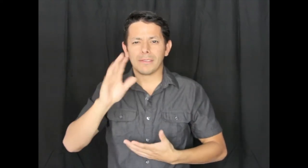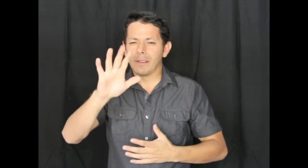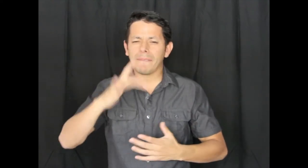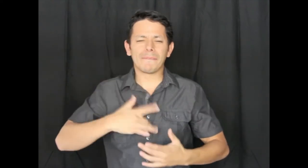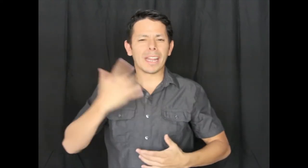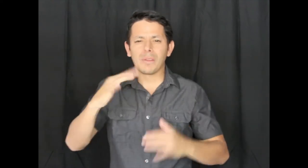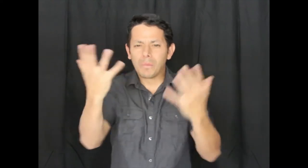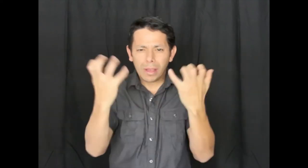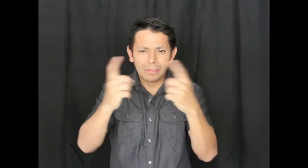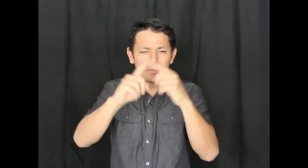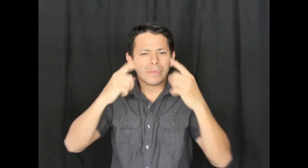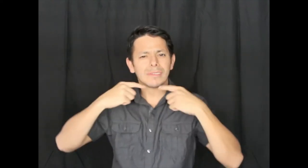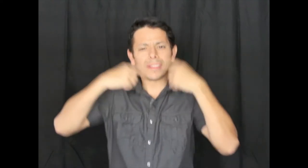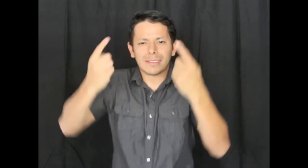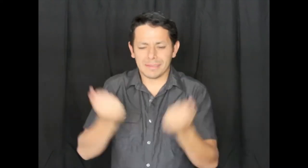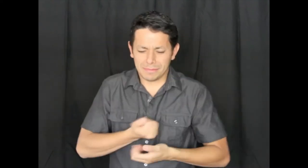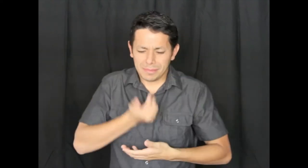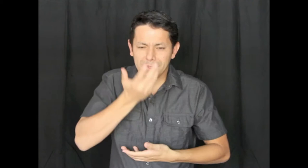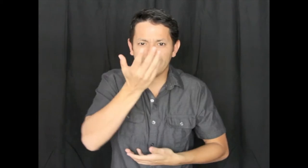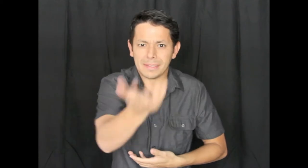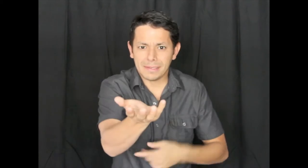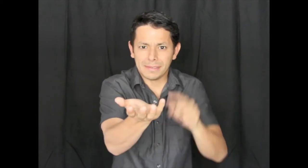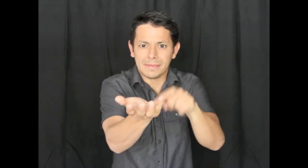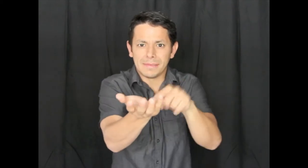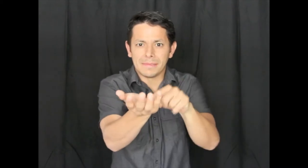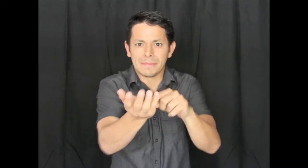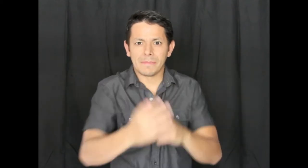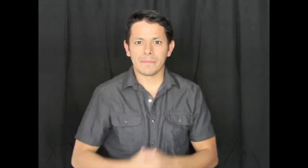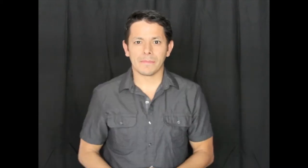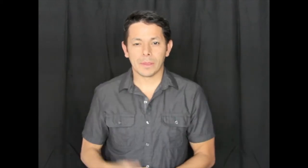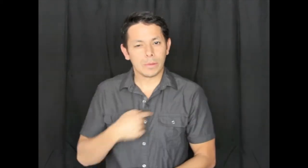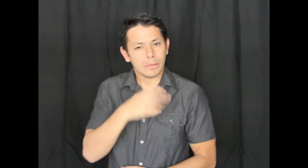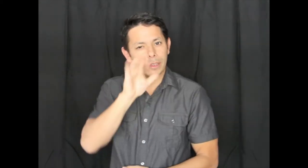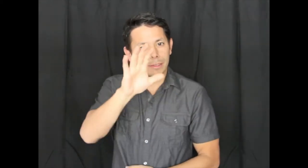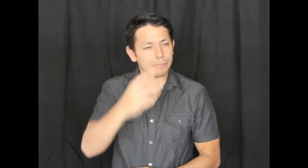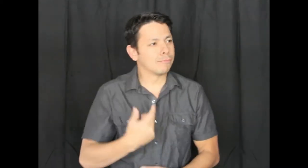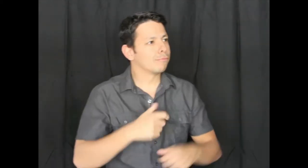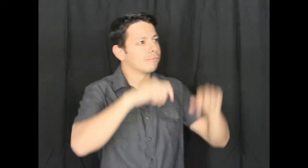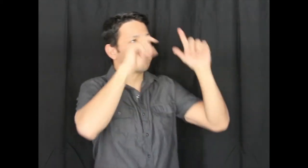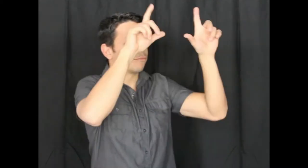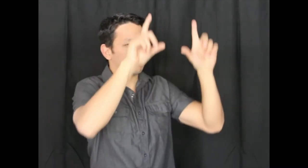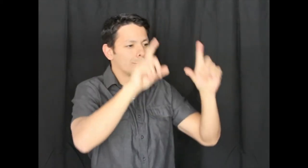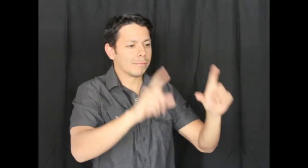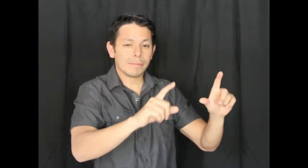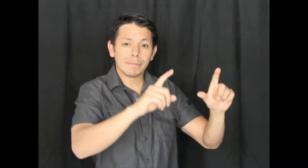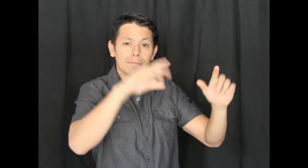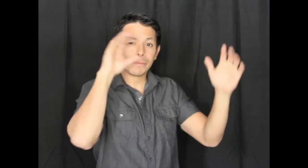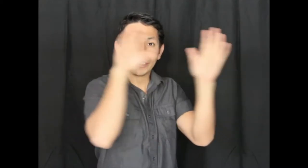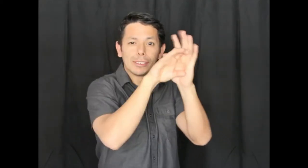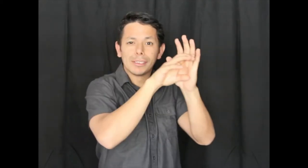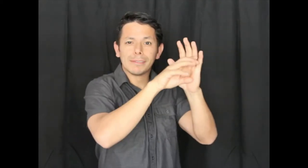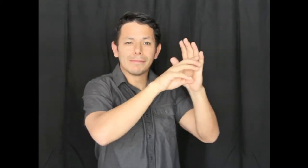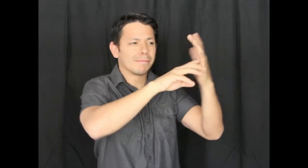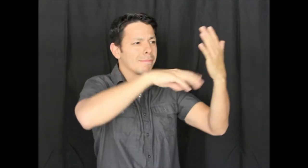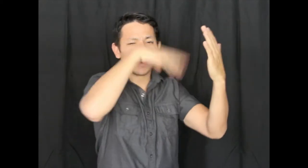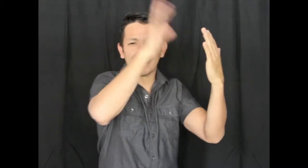Your feelings you want to to tell something, express it. We want to show your work pictures